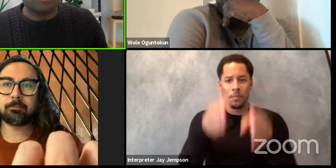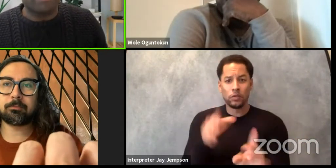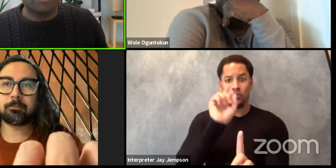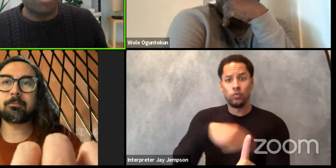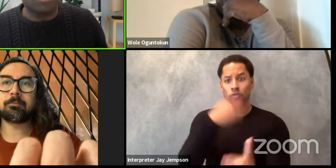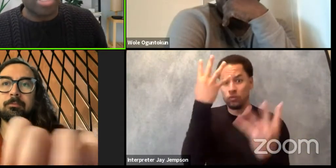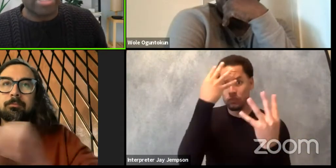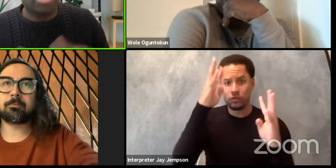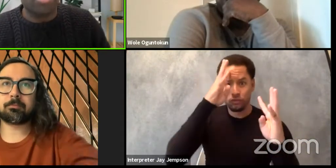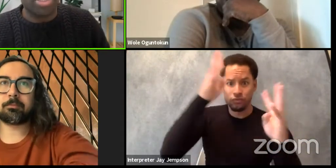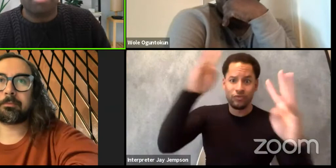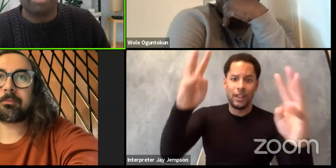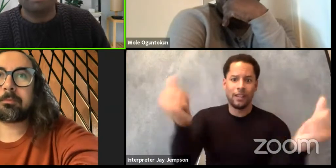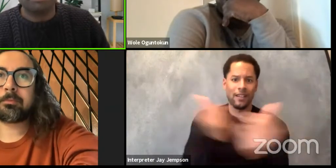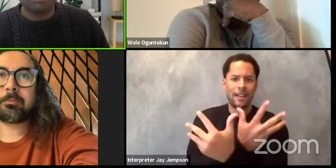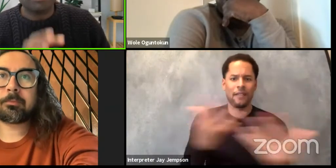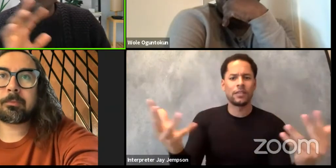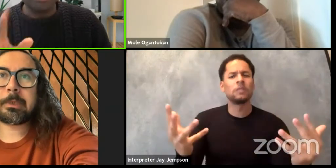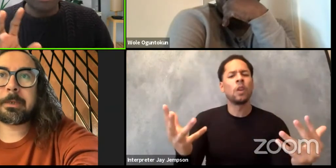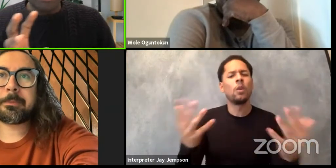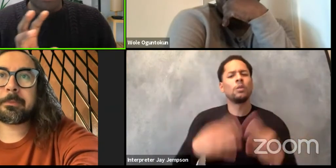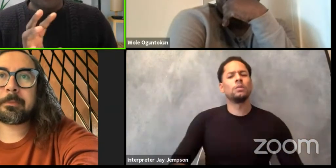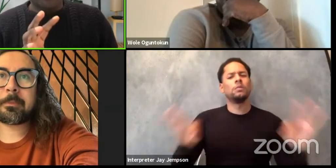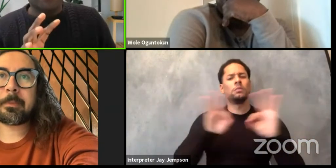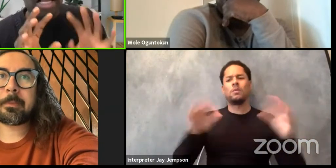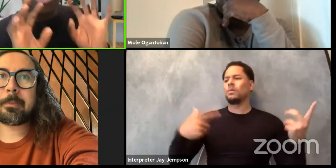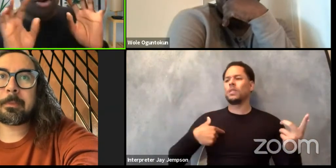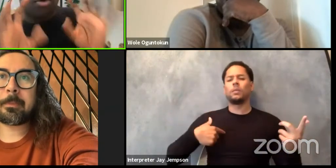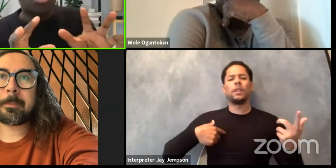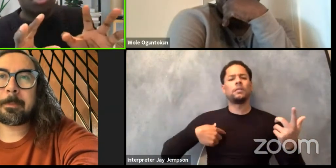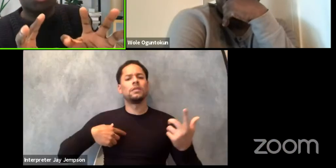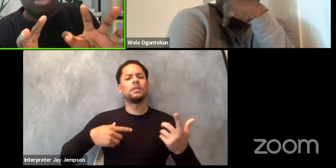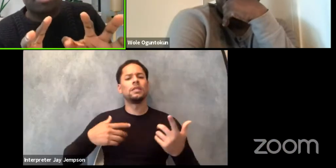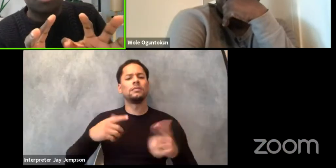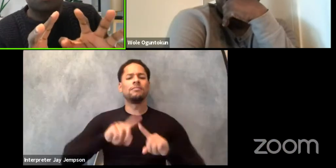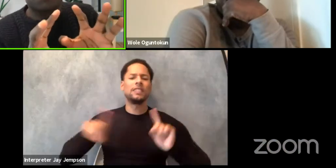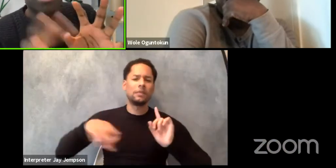all over the world regardless of where they come from. Let's not go into this rabbit hole.